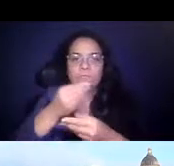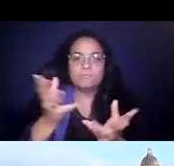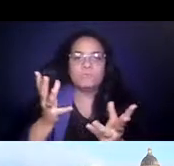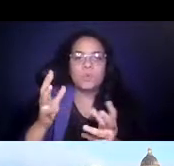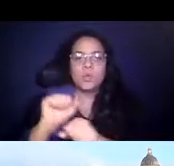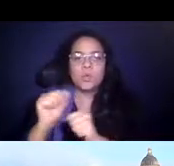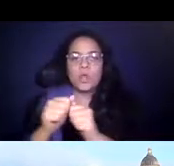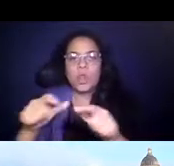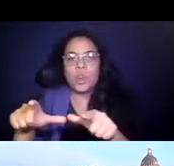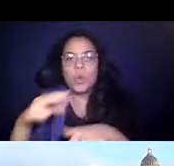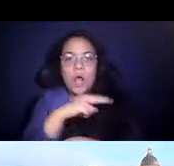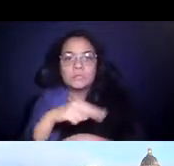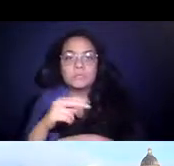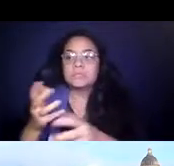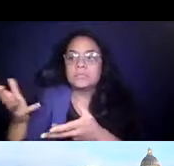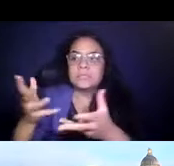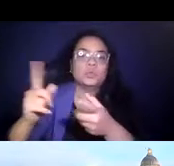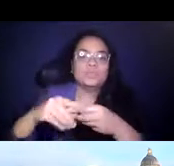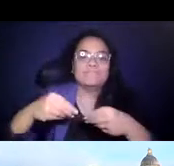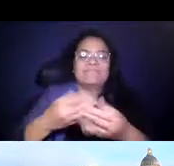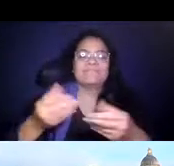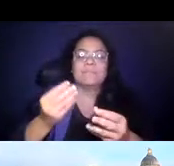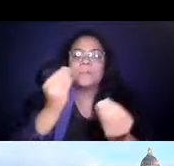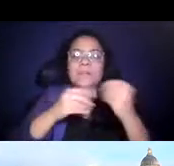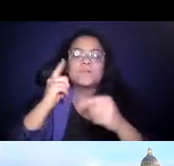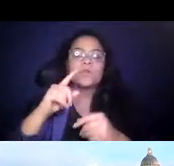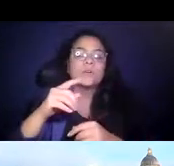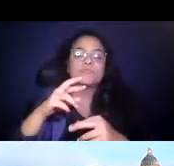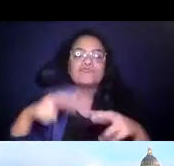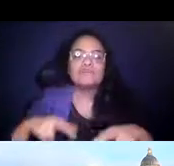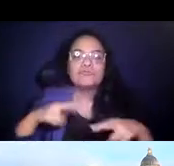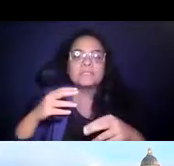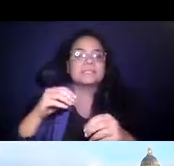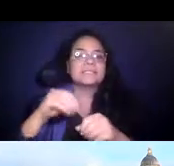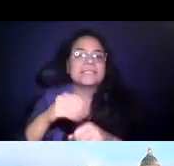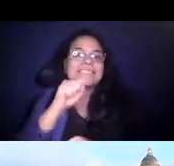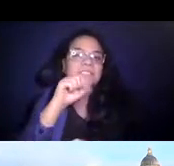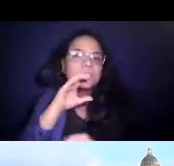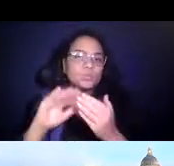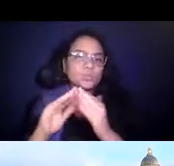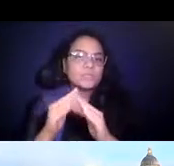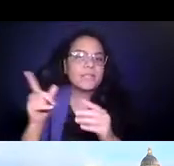deliver meals to residents at senior living 14:27:56 communities and they wasted no time getting the word out about the services that they were providing.